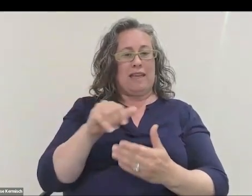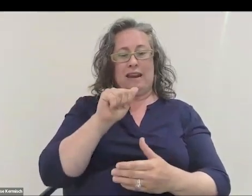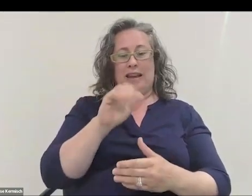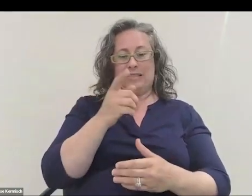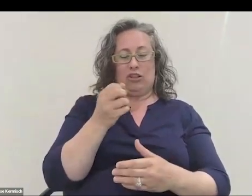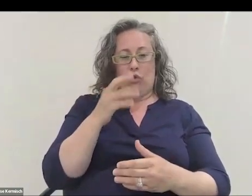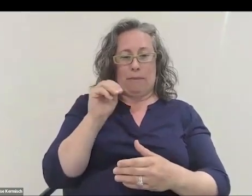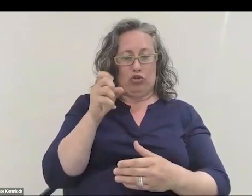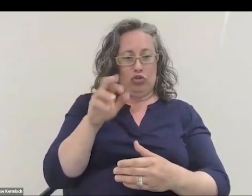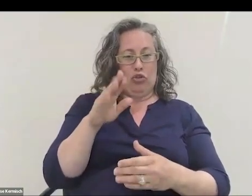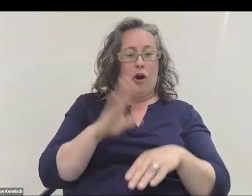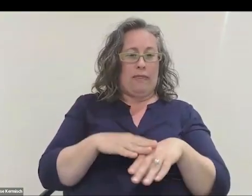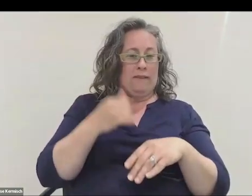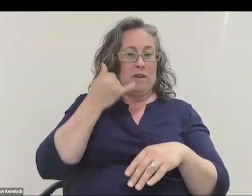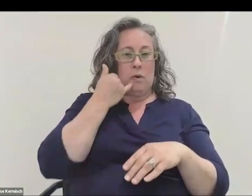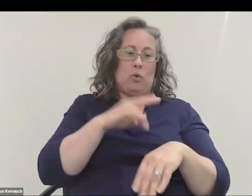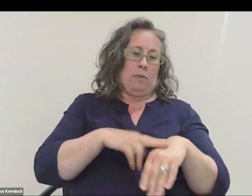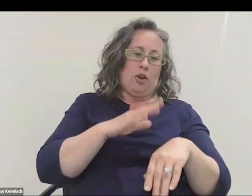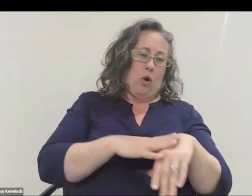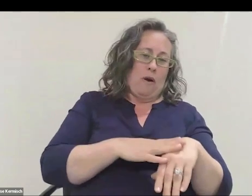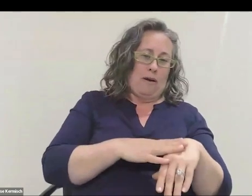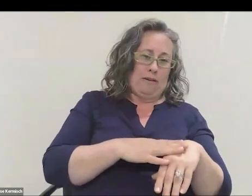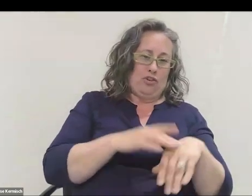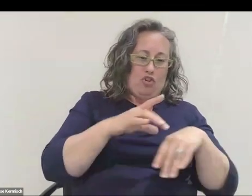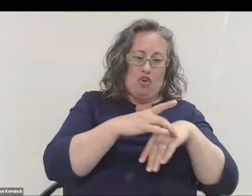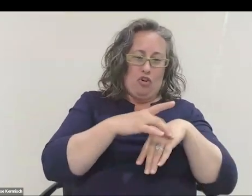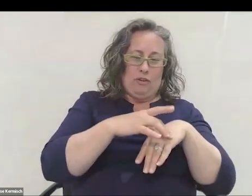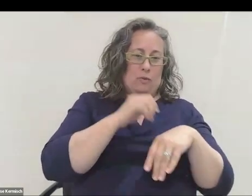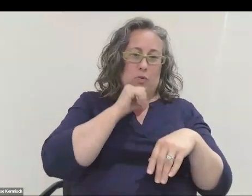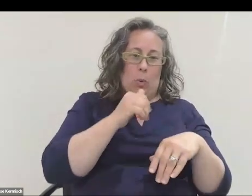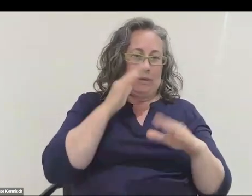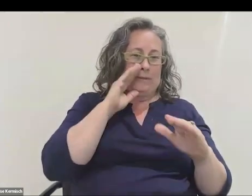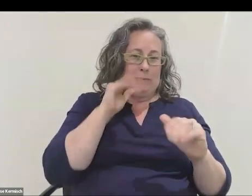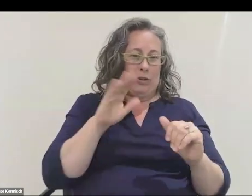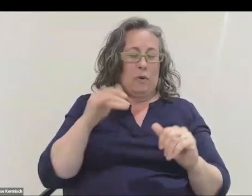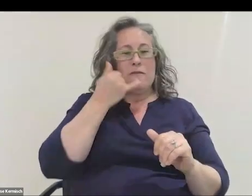I mean, normally on Earth, you don't expect your phone to be doing more than 2G of acceleration.